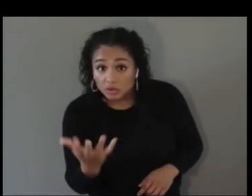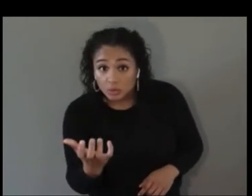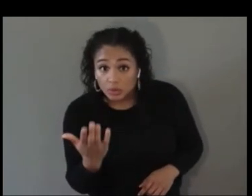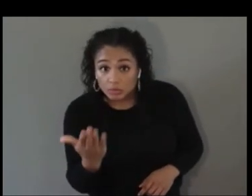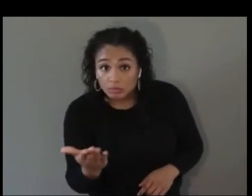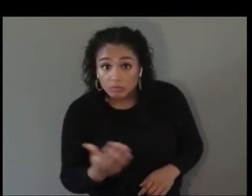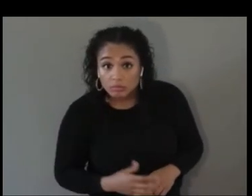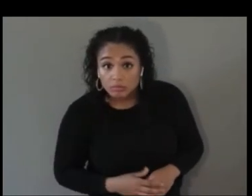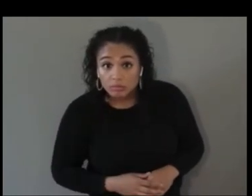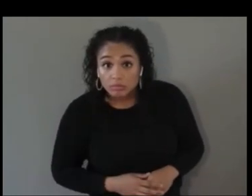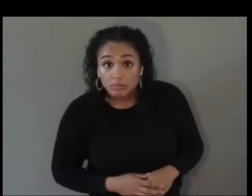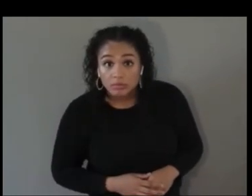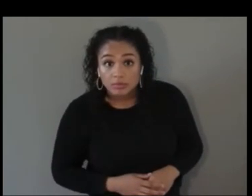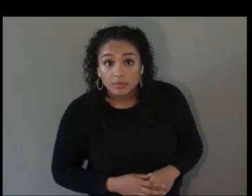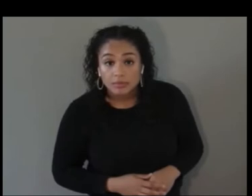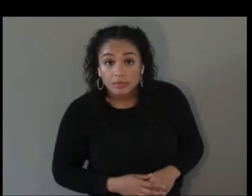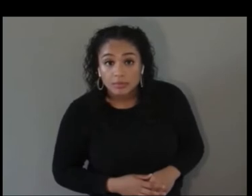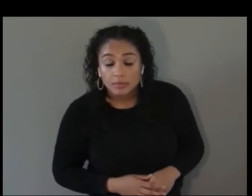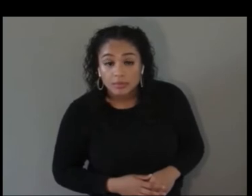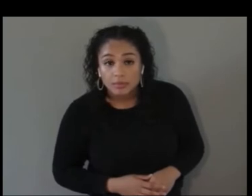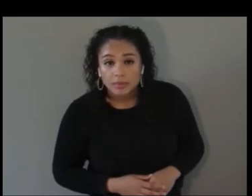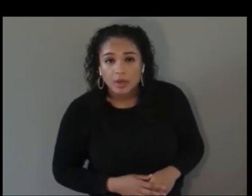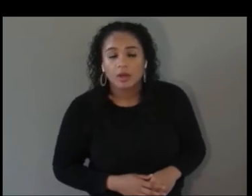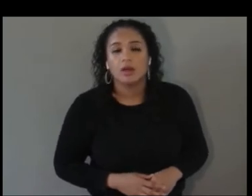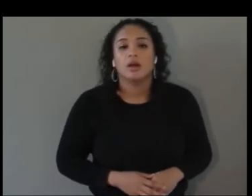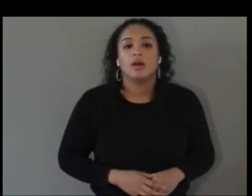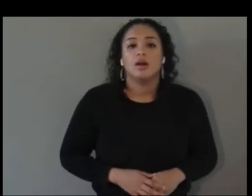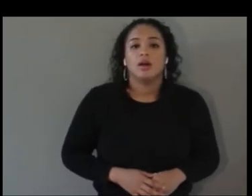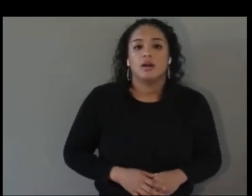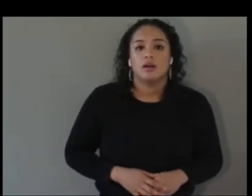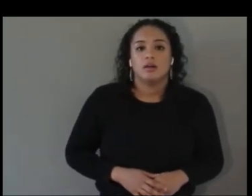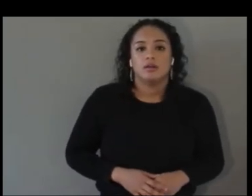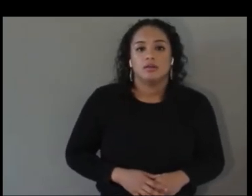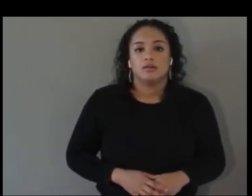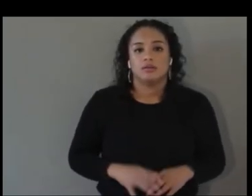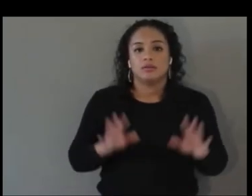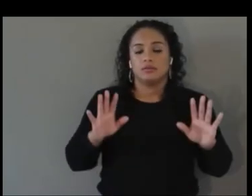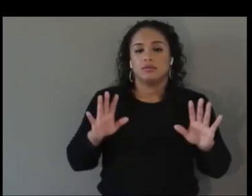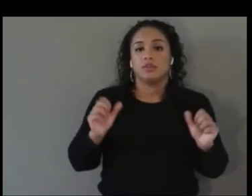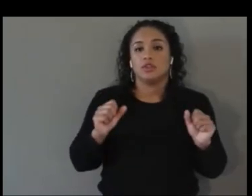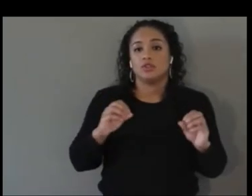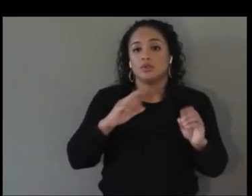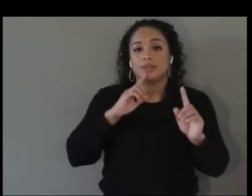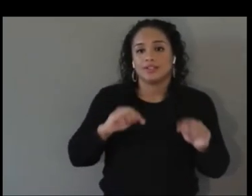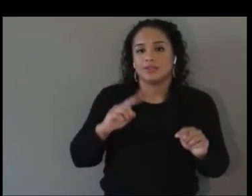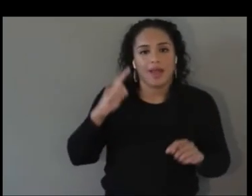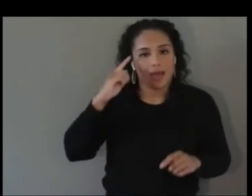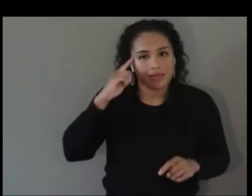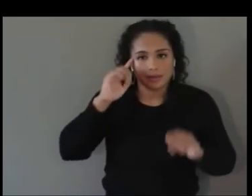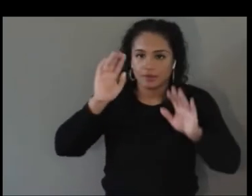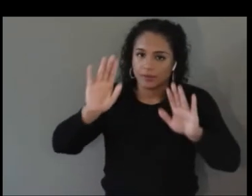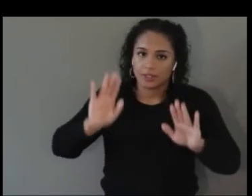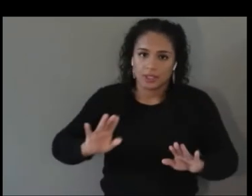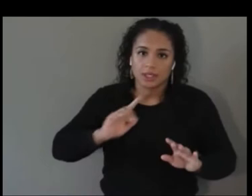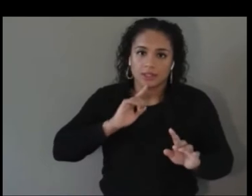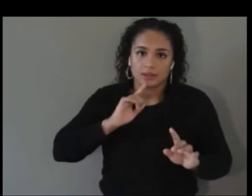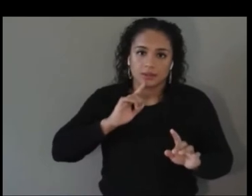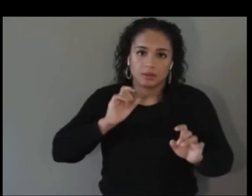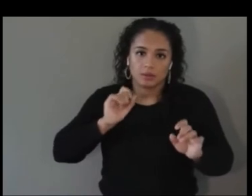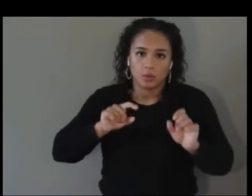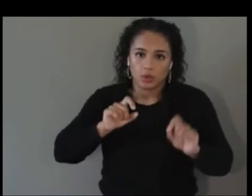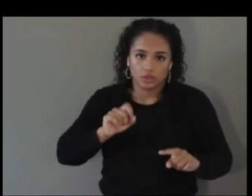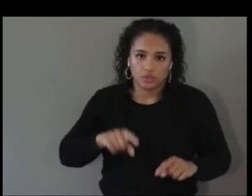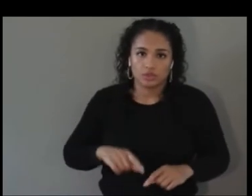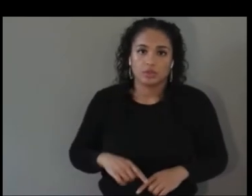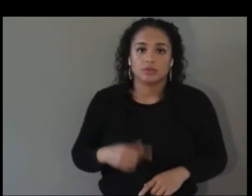So we've -- to answer -- I think those are fantastic questions. I’ll keep it brief.